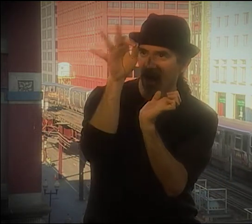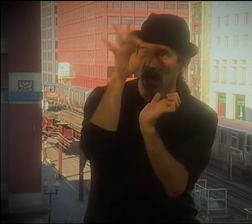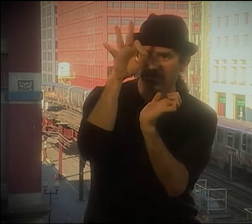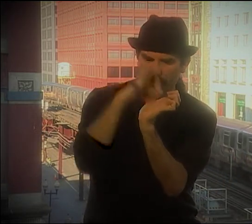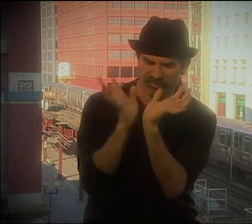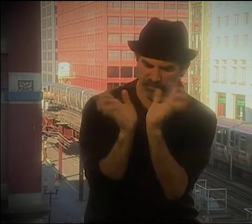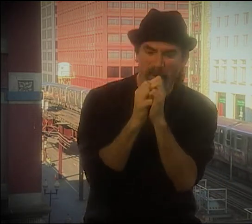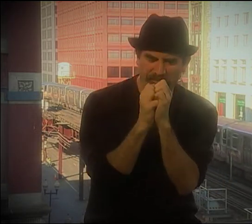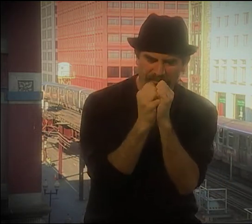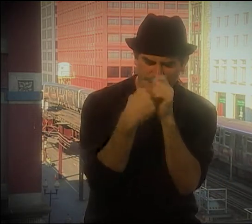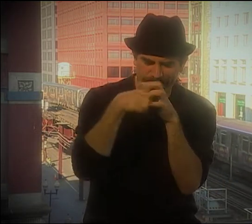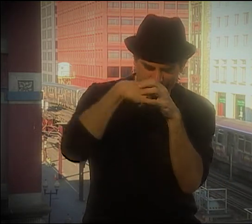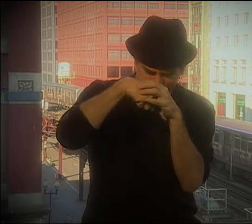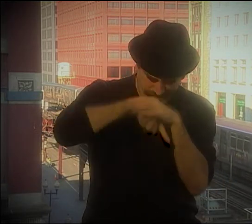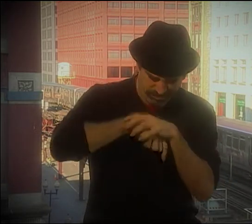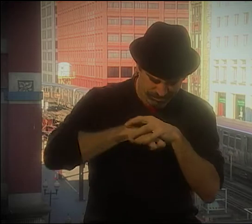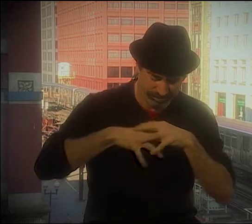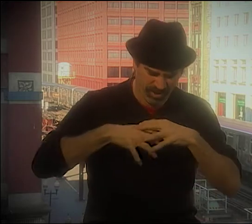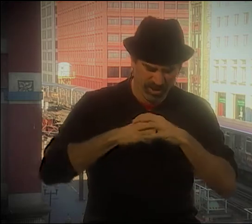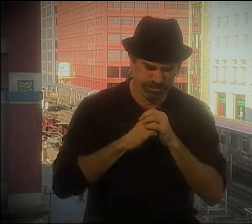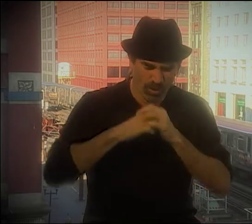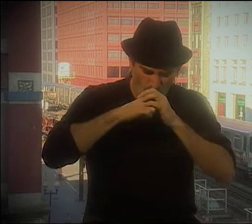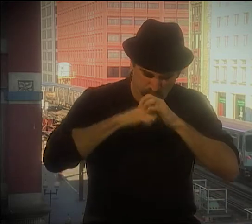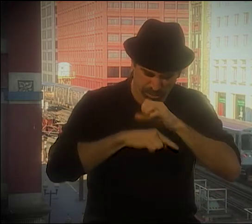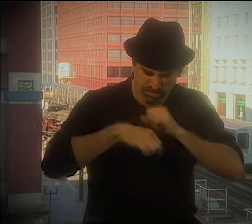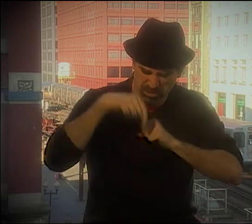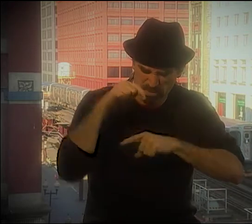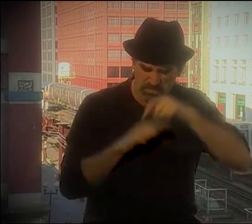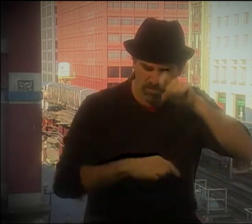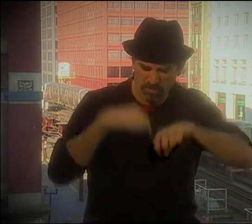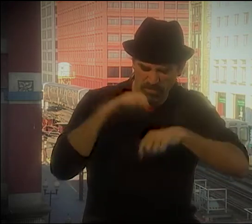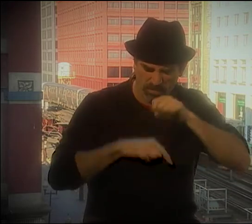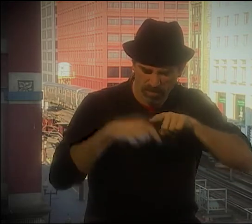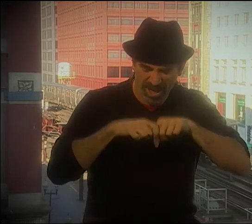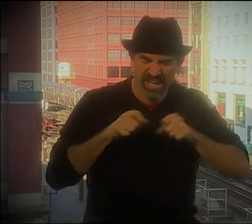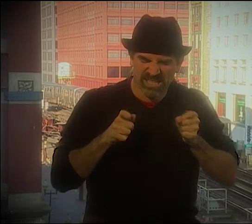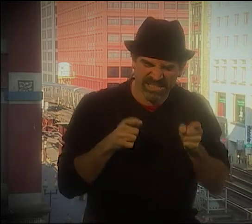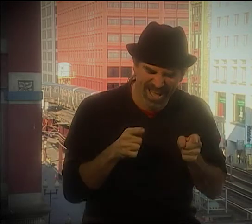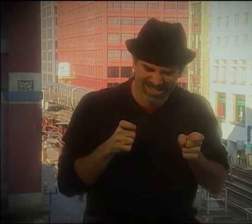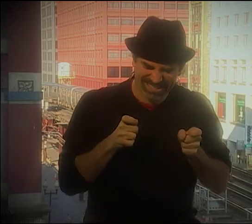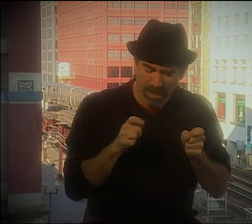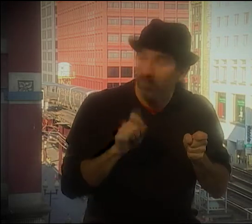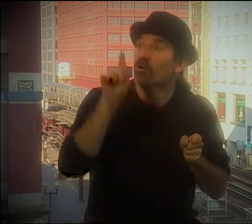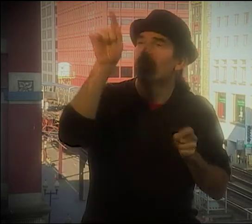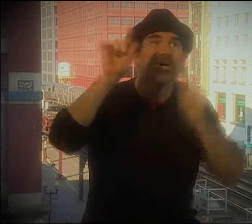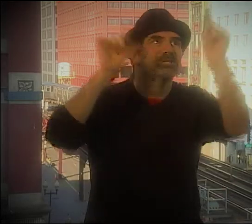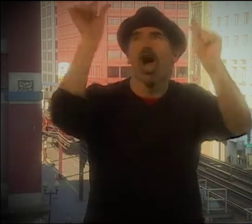YOU HAVE SOMETHING IN YOUR HEAD, AND IT'S JUST GROWING AND TRYING TO GET OUT AND ESCAPE.